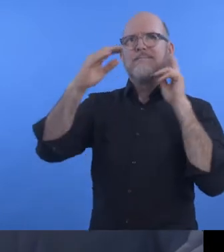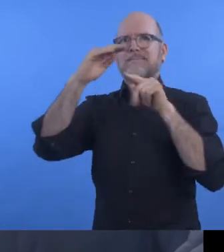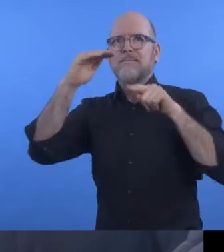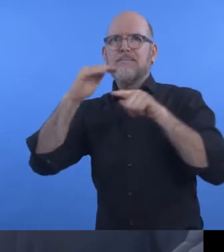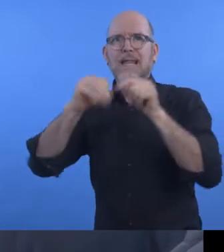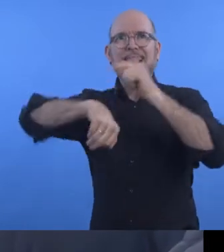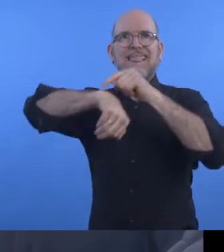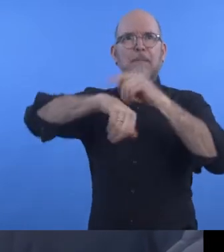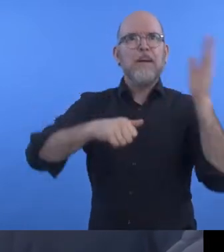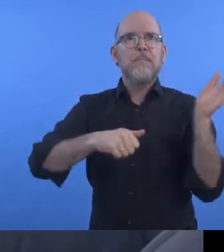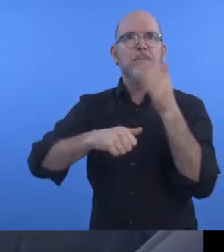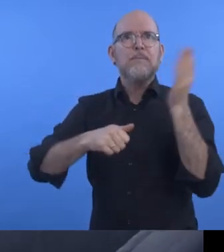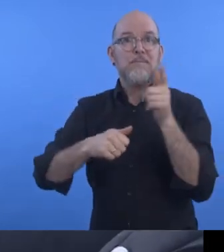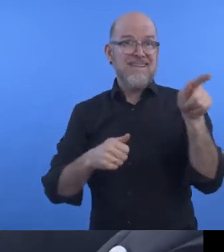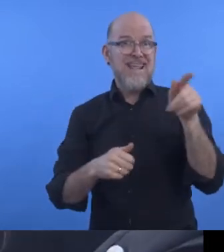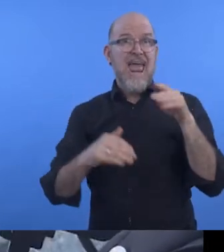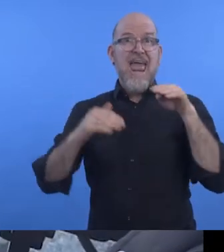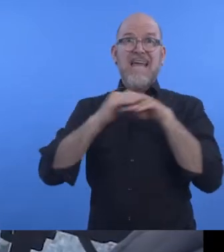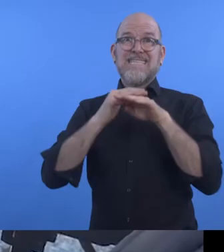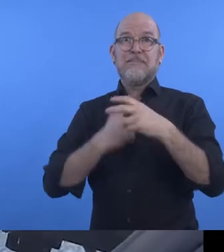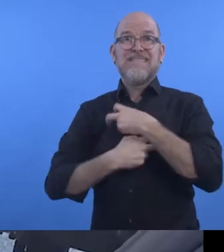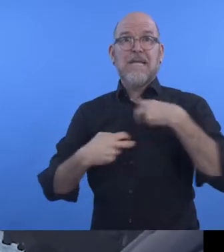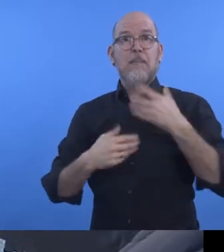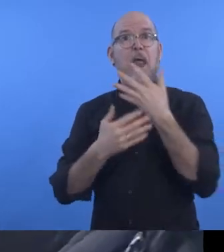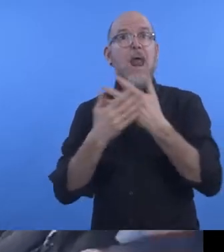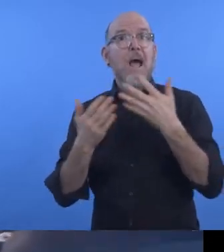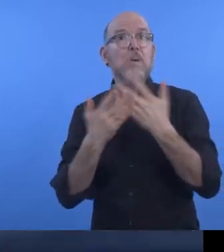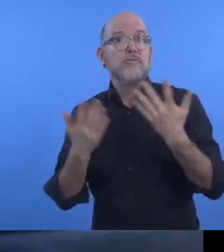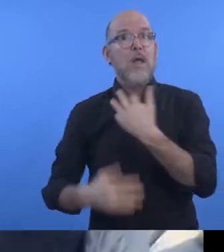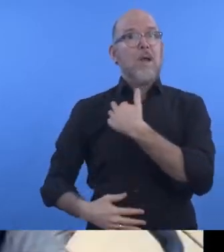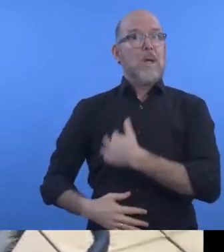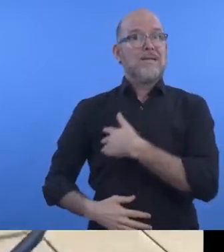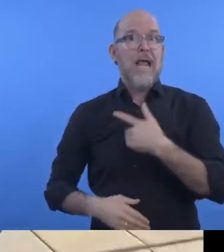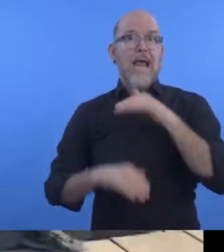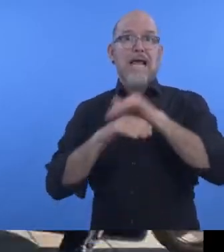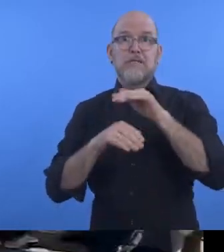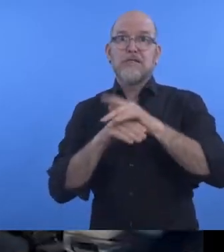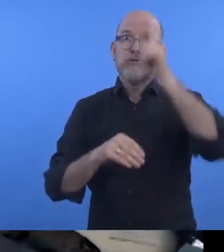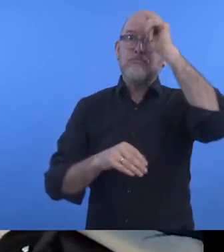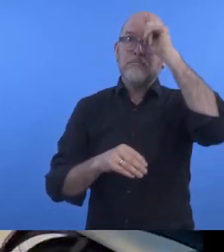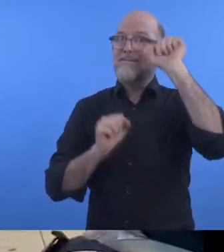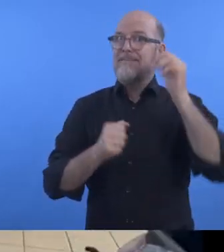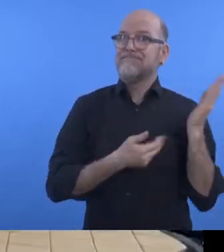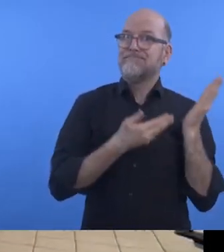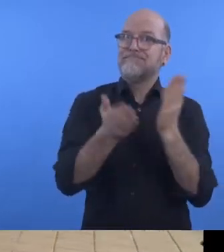Accessible Zagreb is available in Croatian, English, and German.